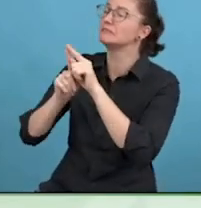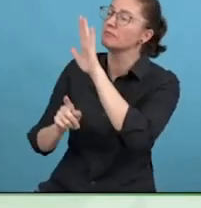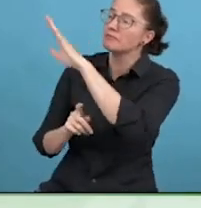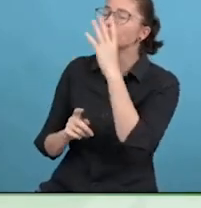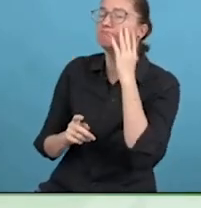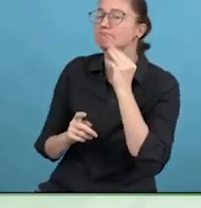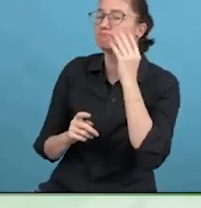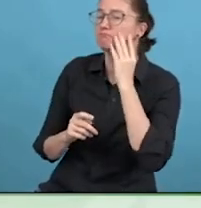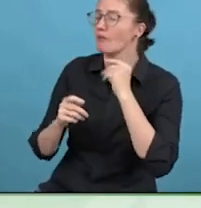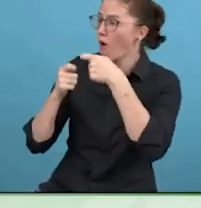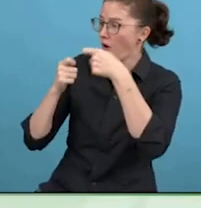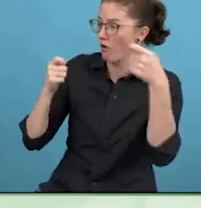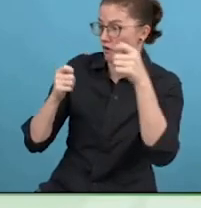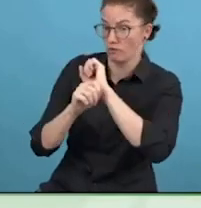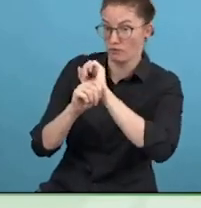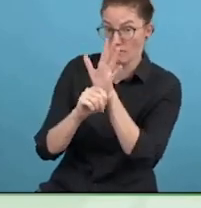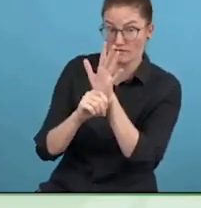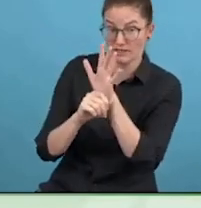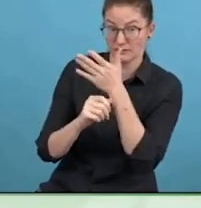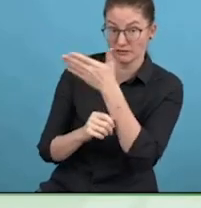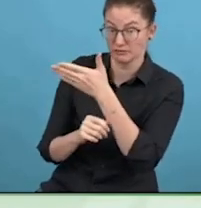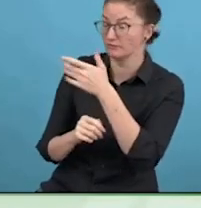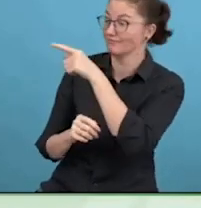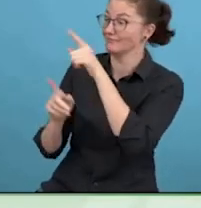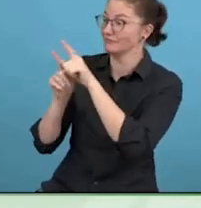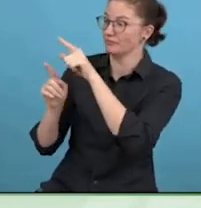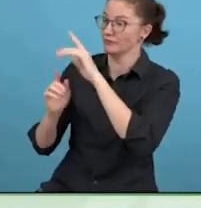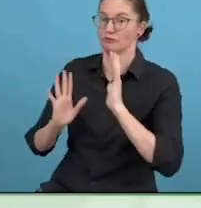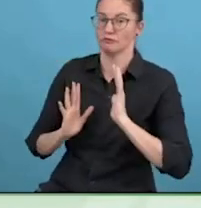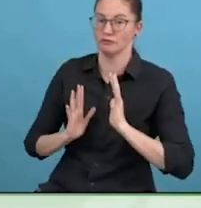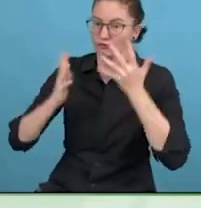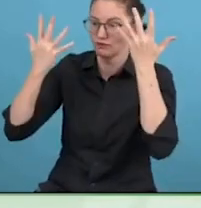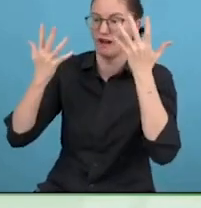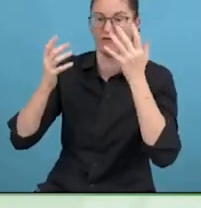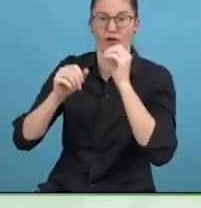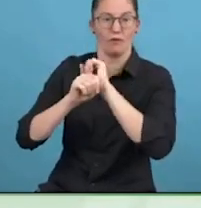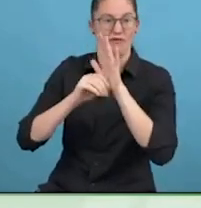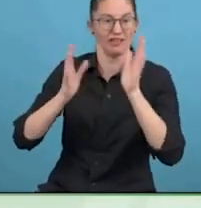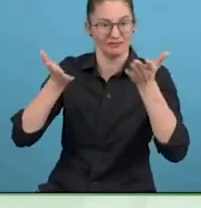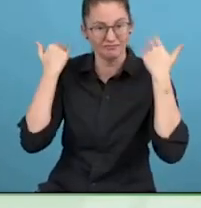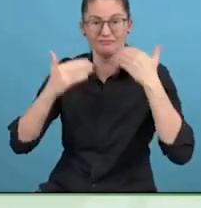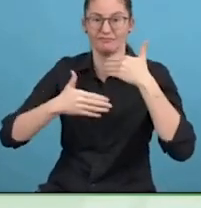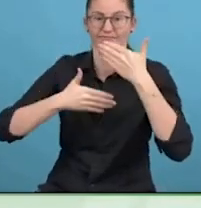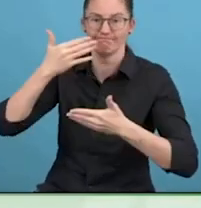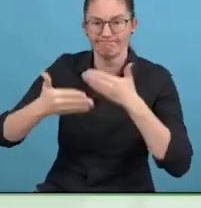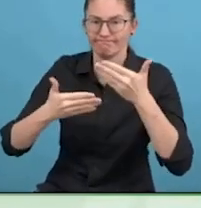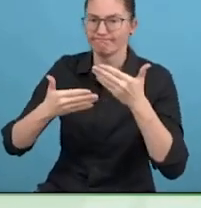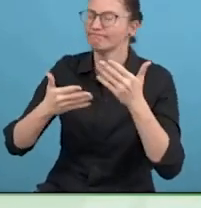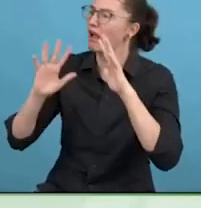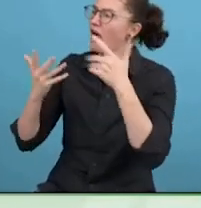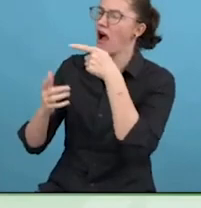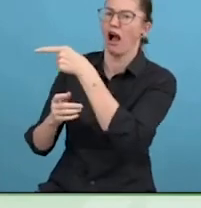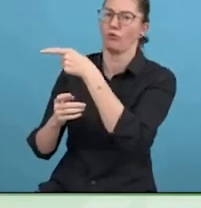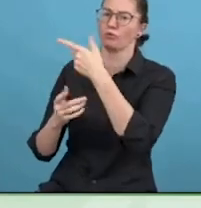COVID affected more than 650 million people, around the world.